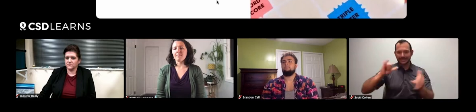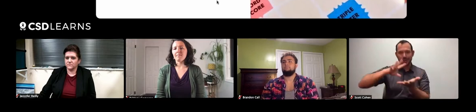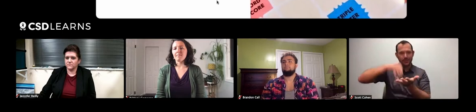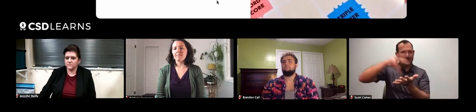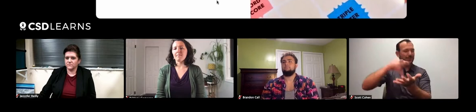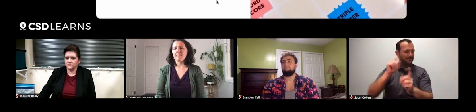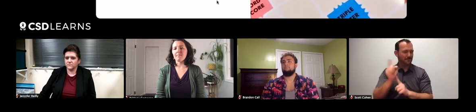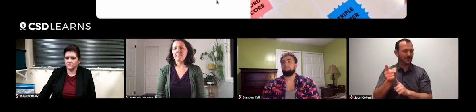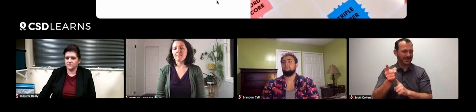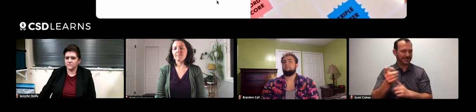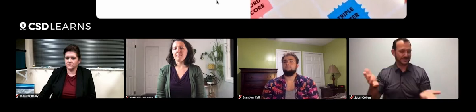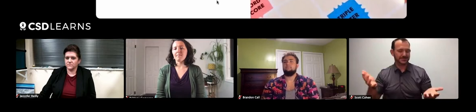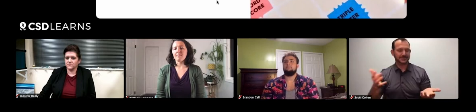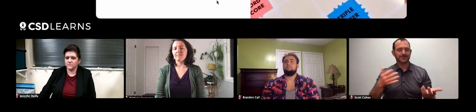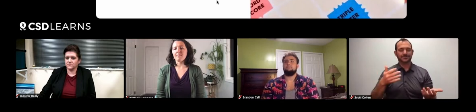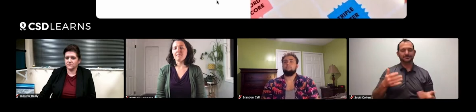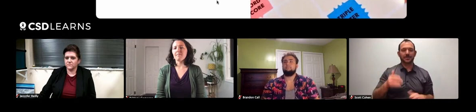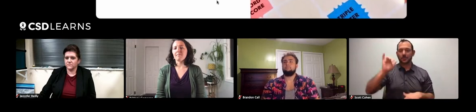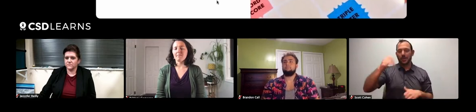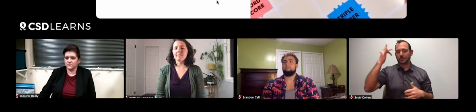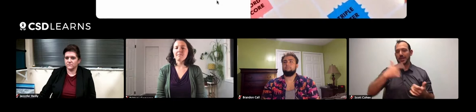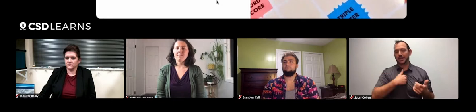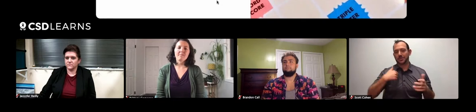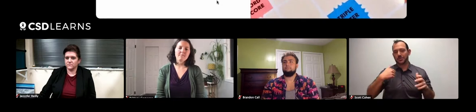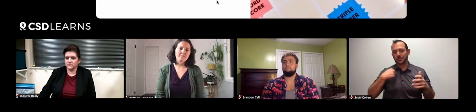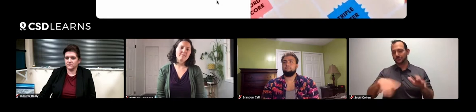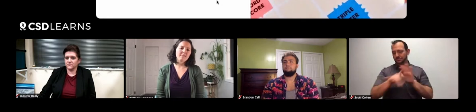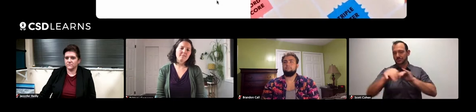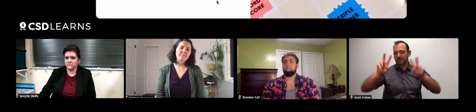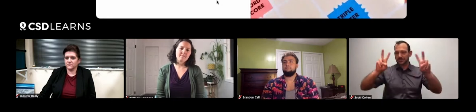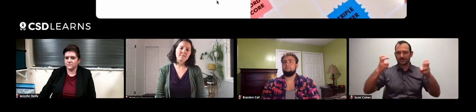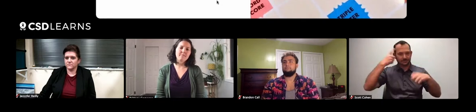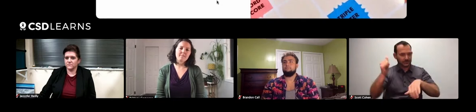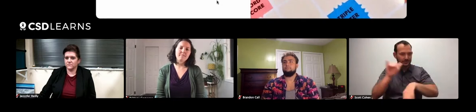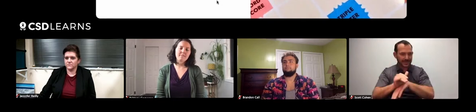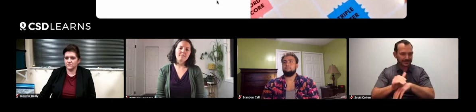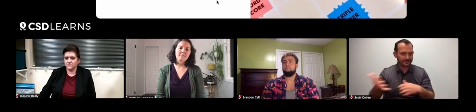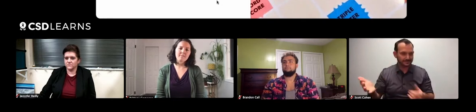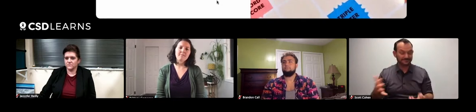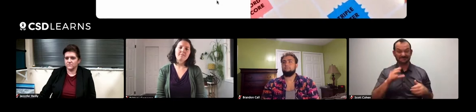you can also have moments of learning. And so that's the reason we selected tonight's topic.